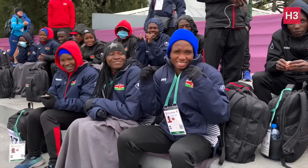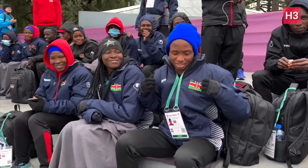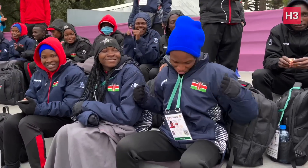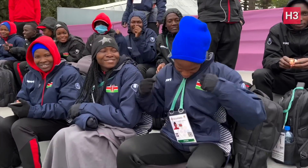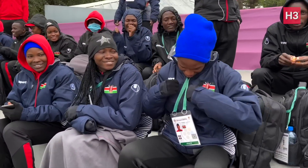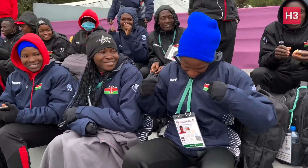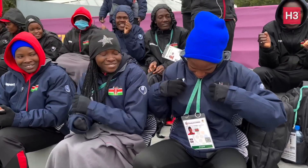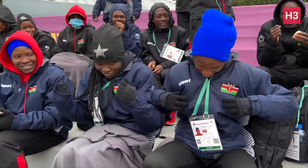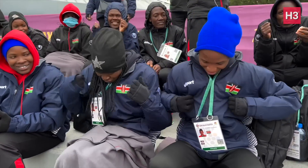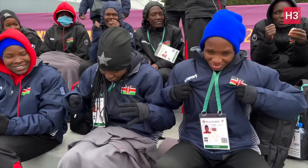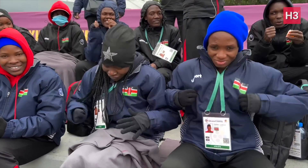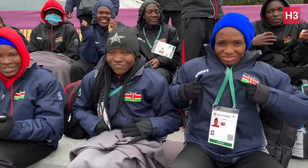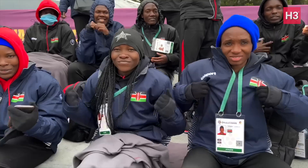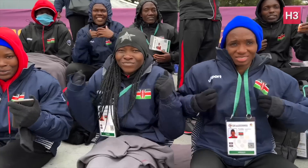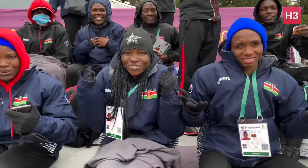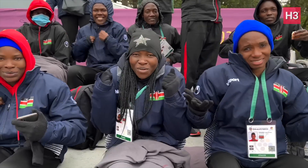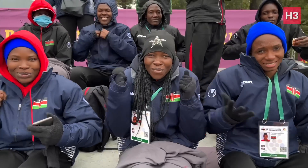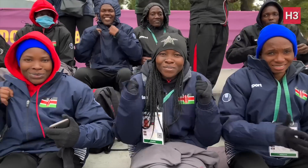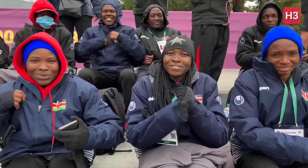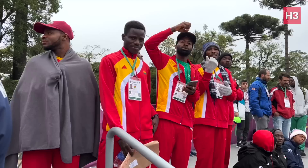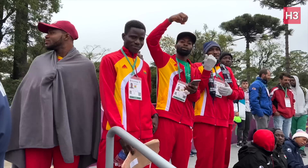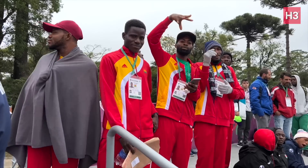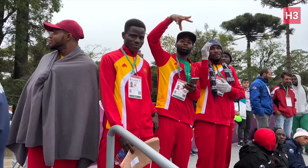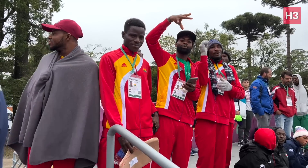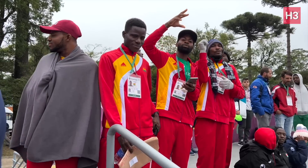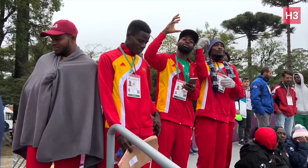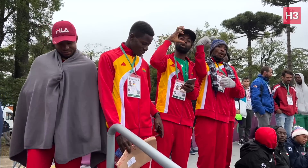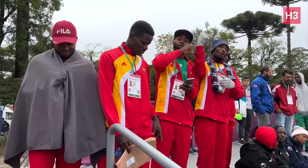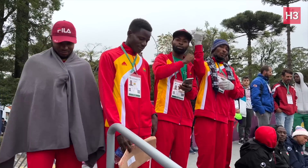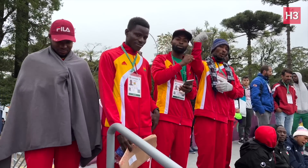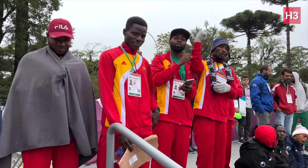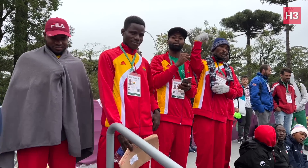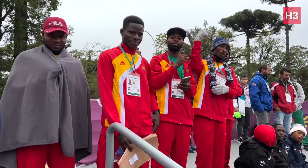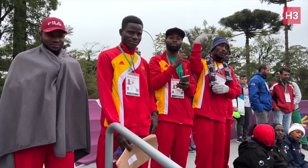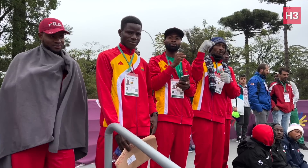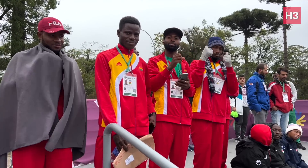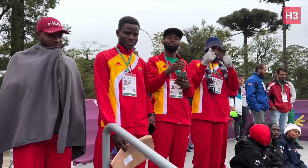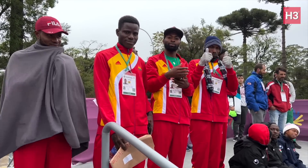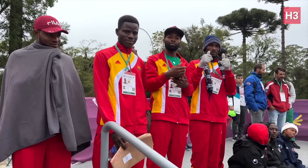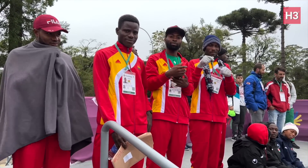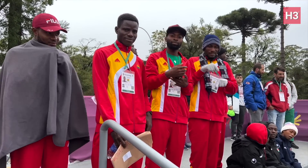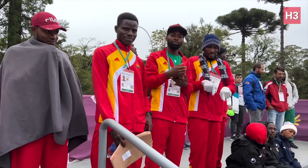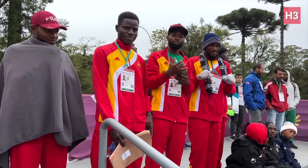we have to wear extra layers of clothes. It's sunny in Ghana. It's cold here.